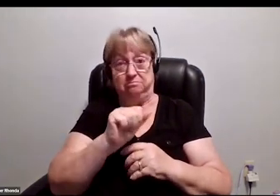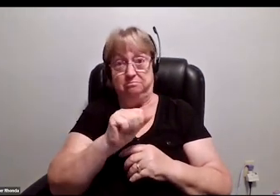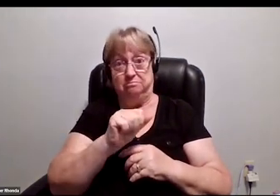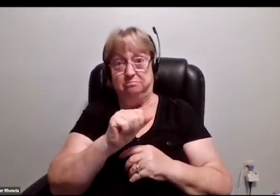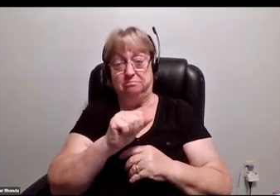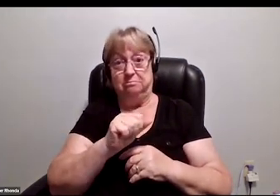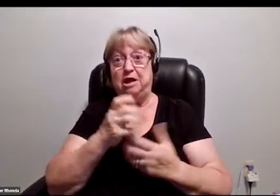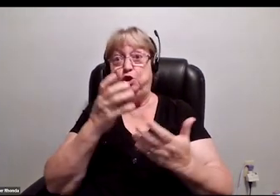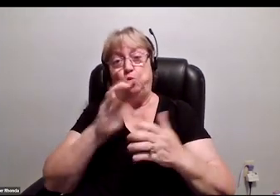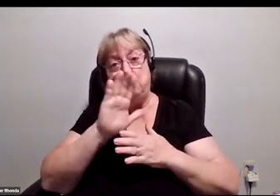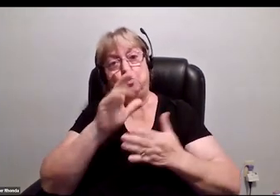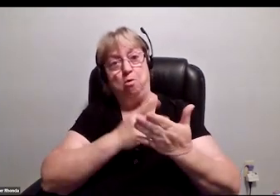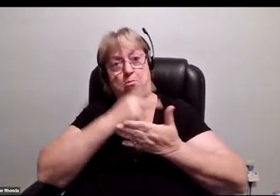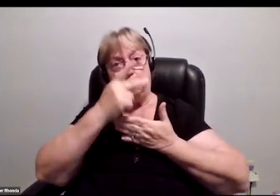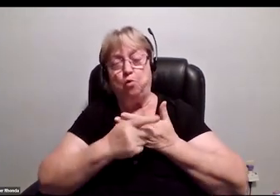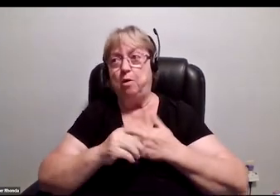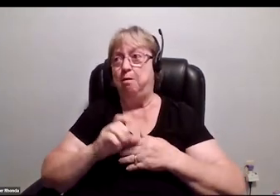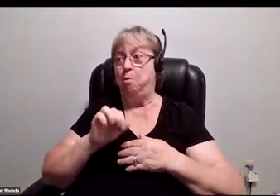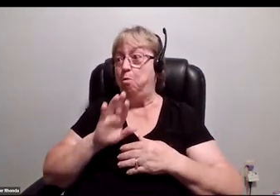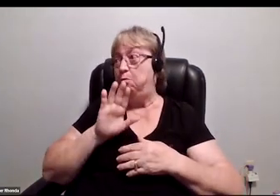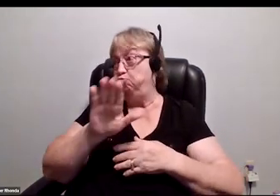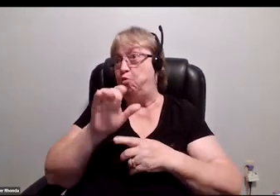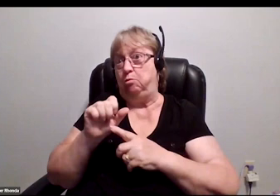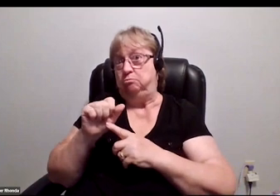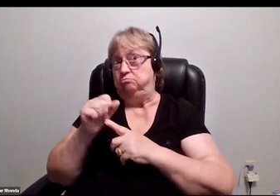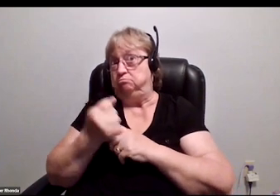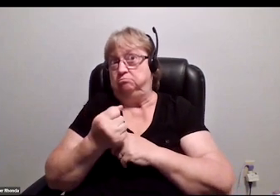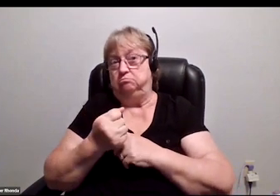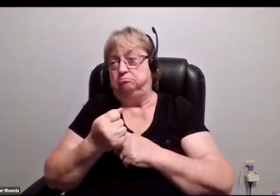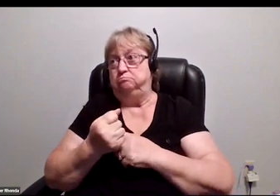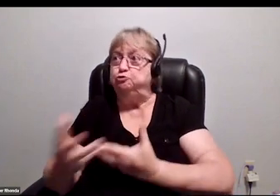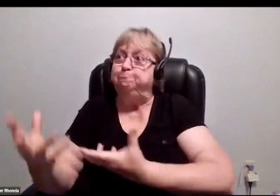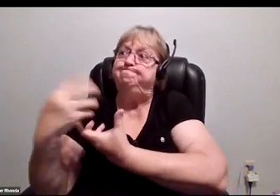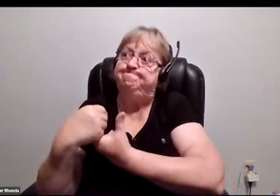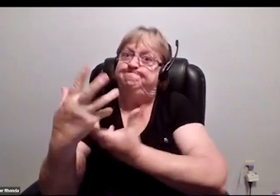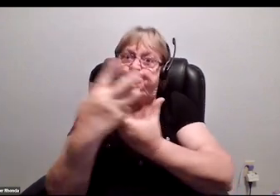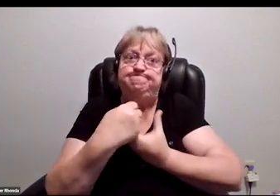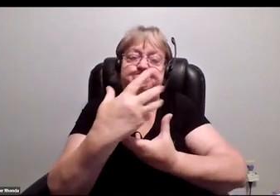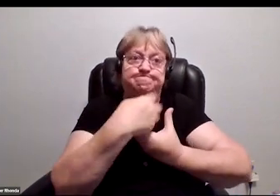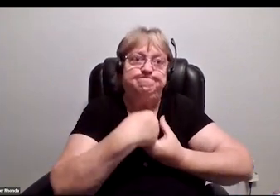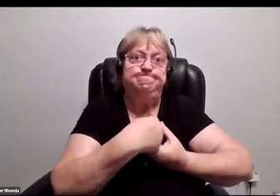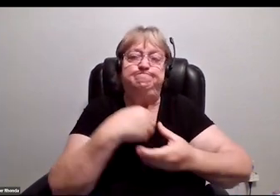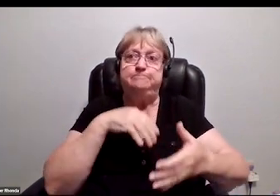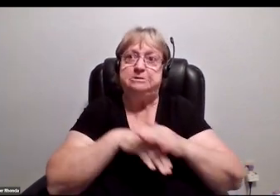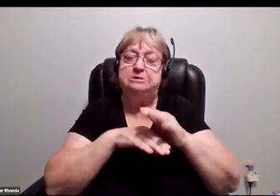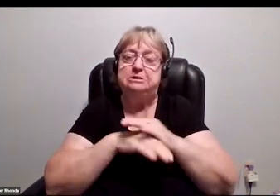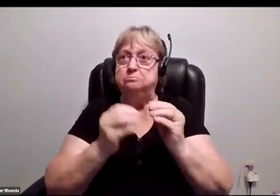and you want your program or your situation to be more inclusive, feel free to hit me up,